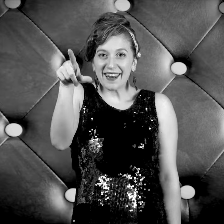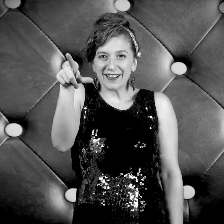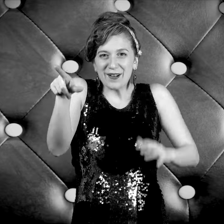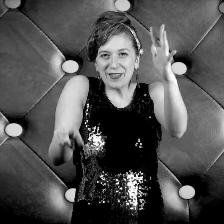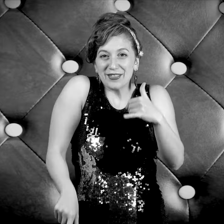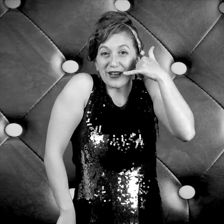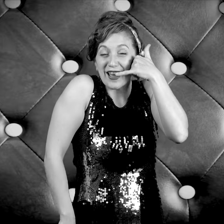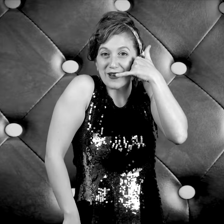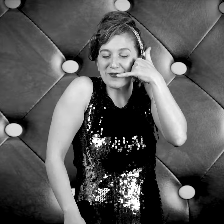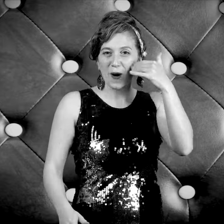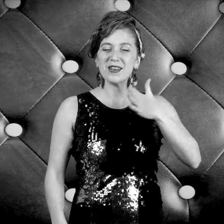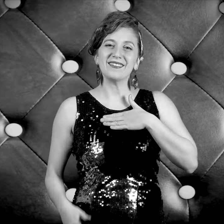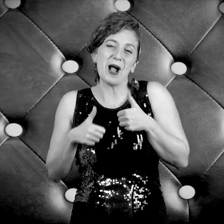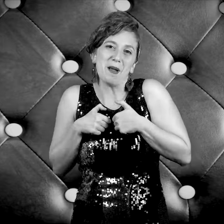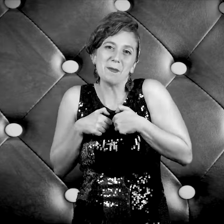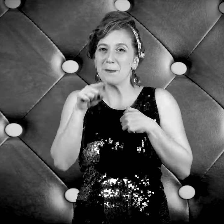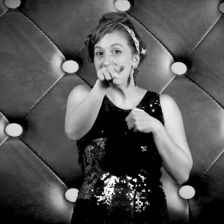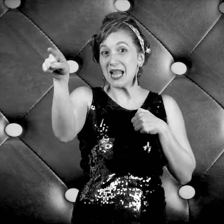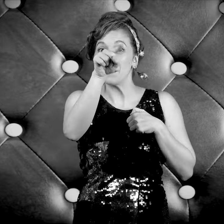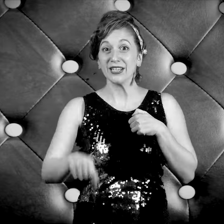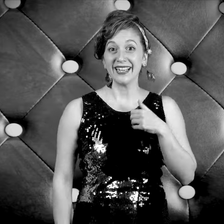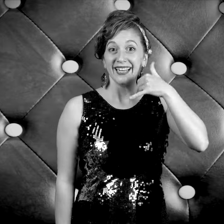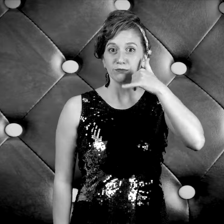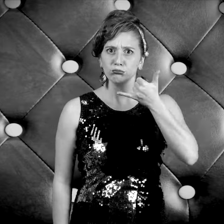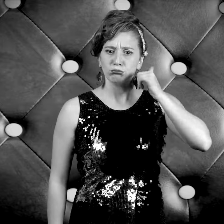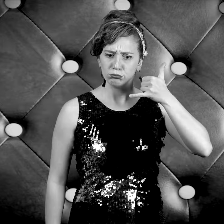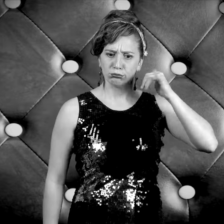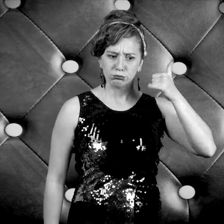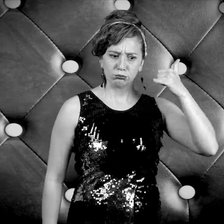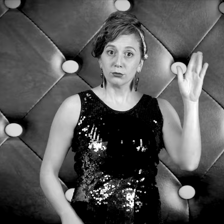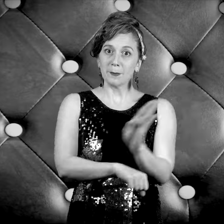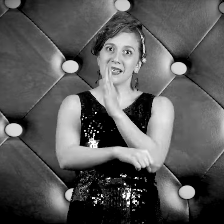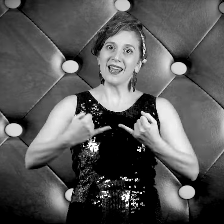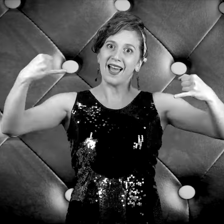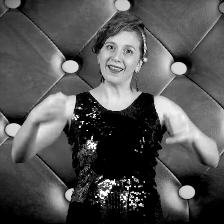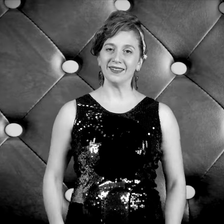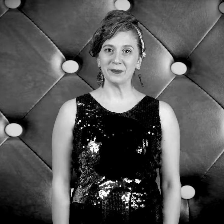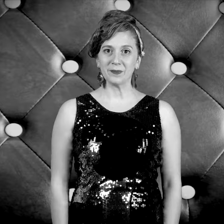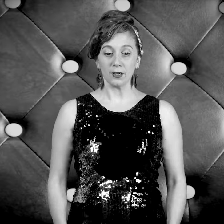I put a nickel in the telephone, dialled my baby’s number Got a brrr, brrr, brrr, brrr, busy line